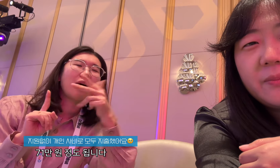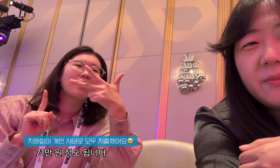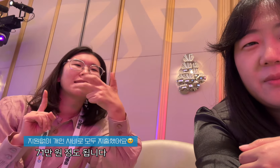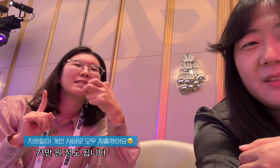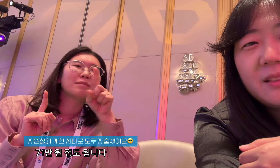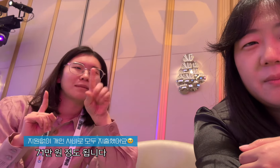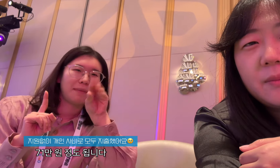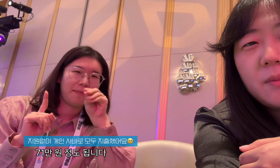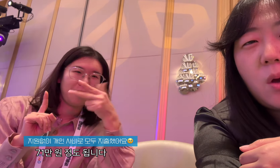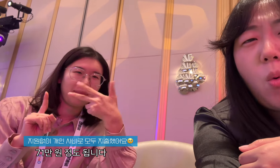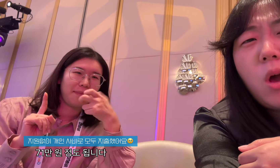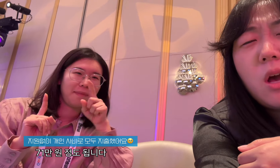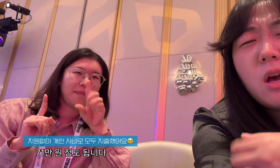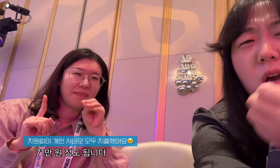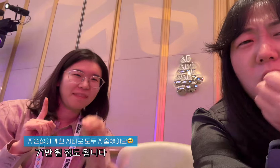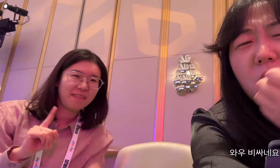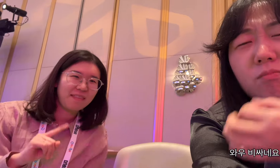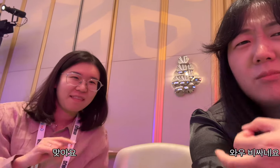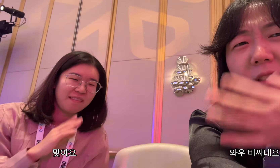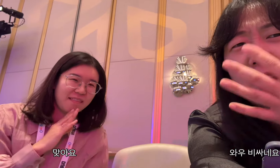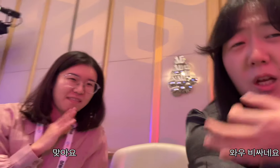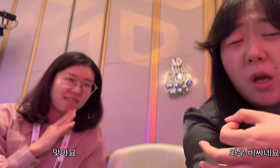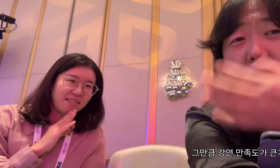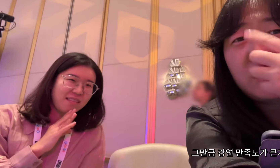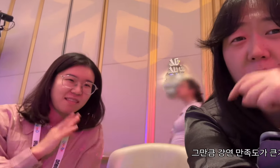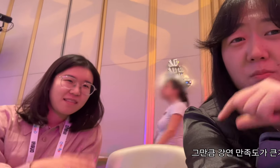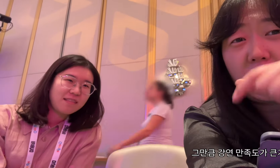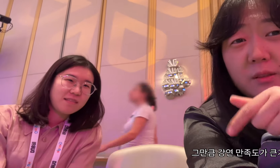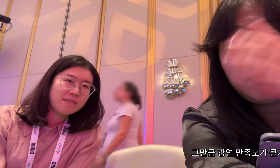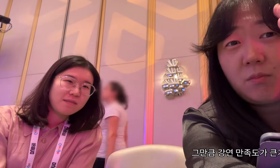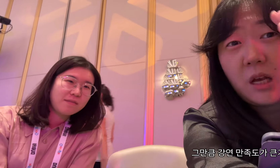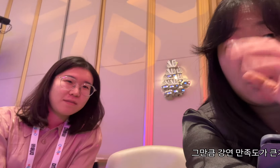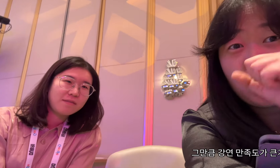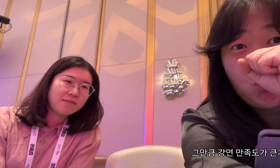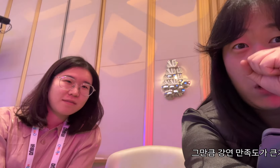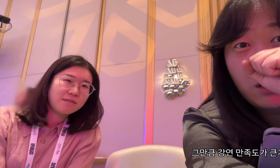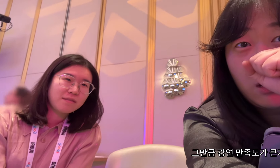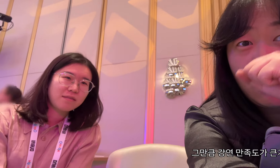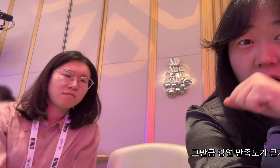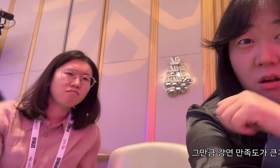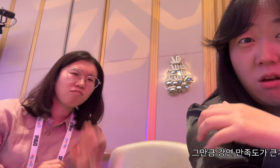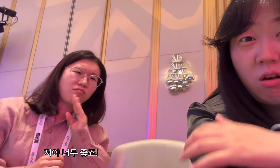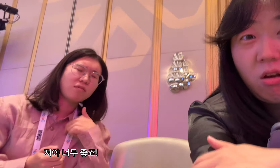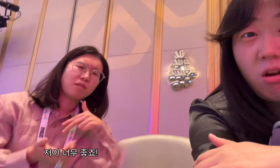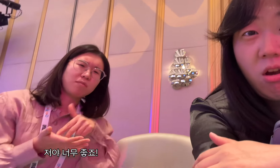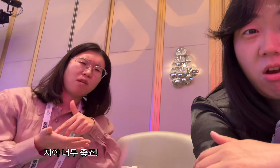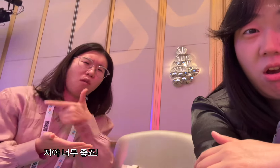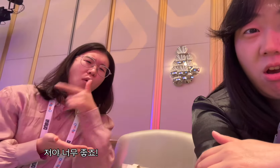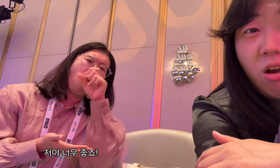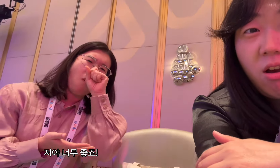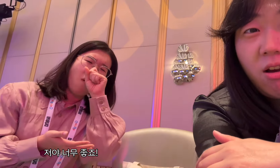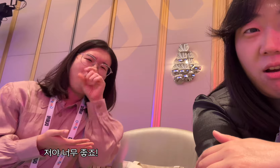it's about 710,000 won. Wow, that's expensive. - That's right. Is the satisfaction with the lecture that much greater? I like it so much!